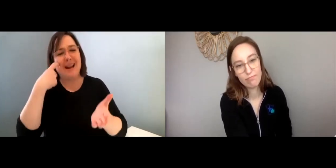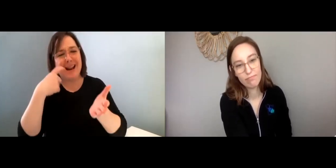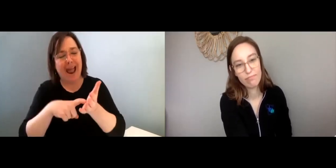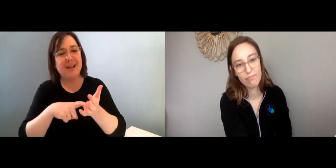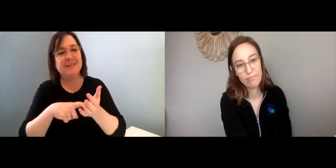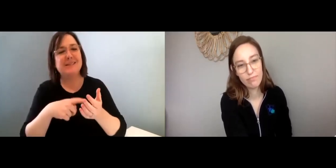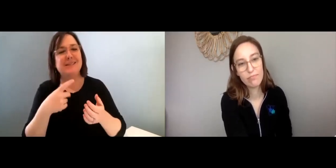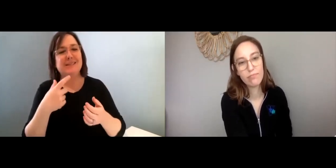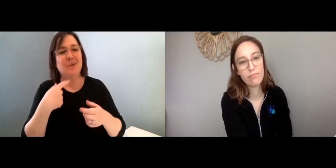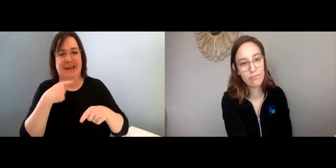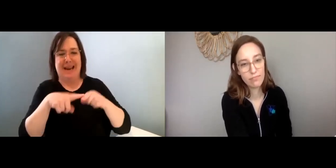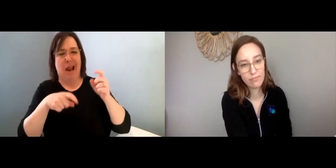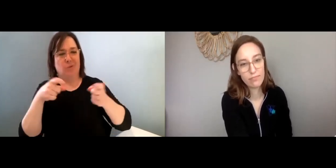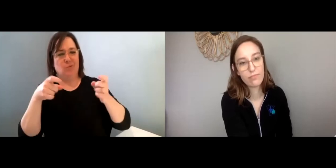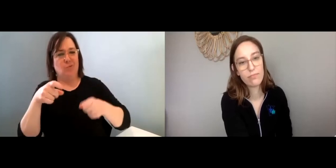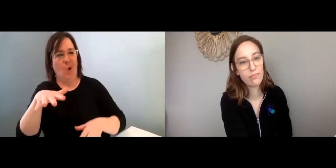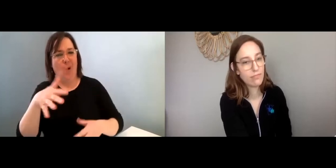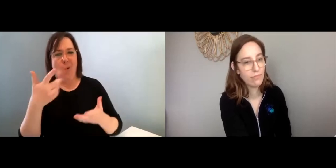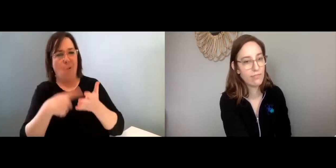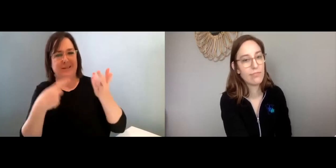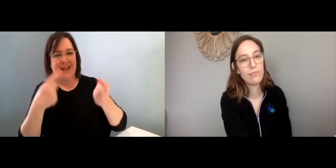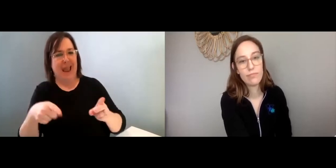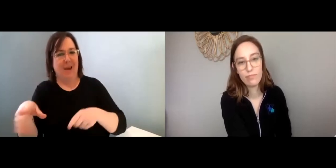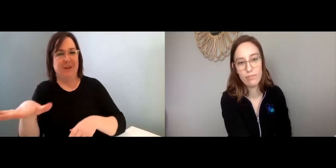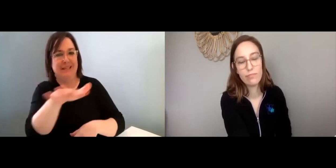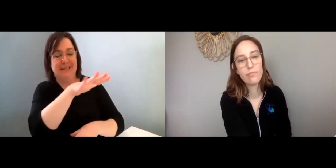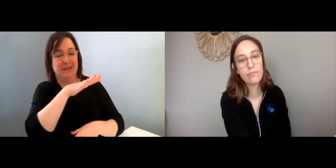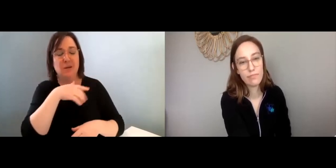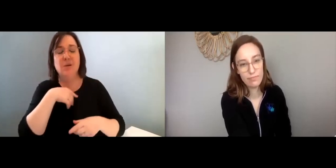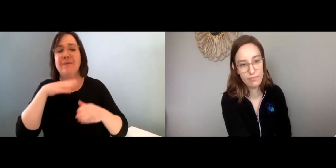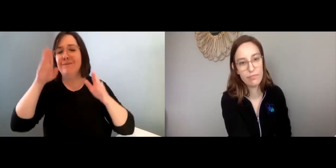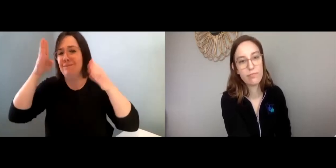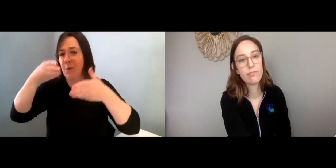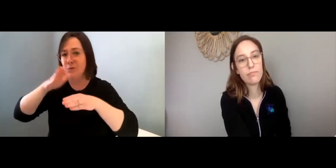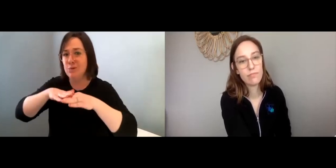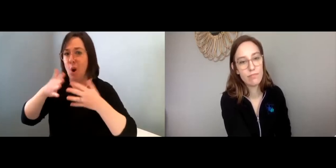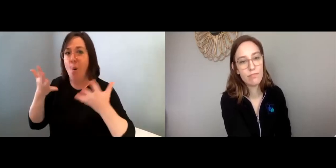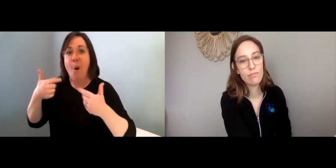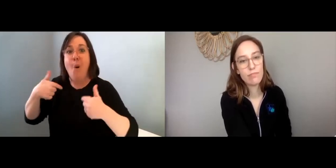It just means you have to recognize that you can’t control what’s going on around you.